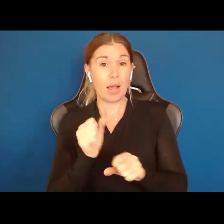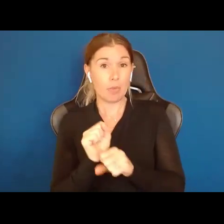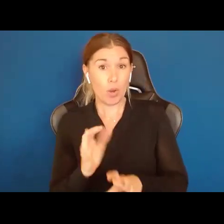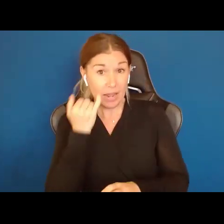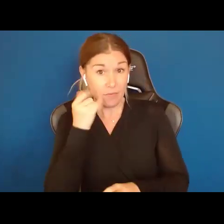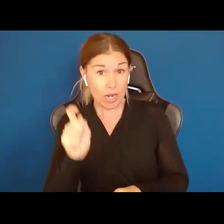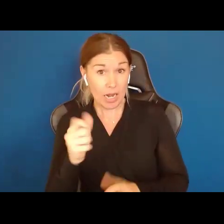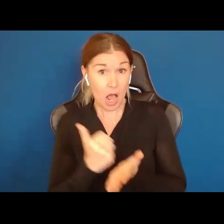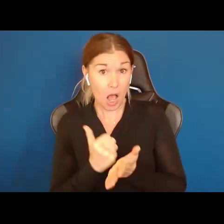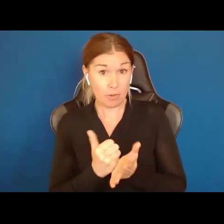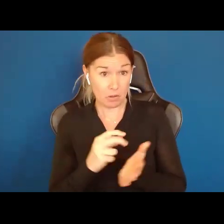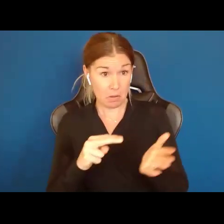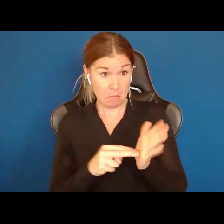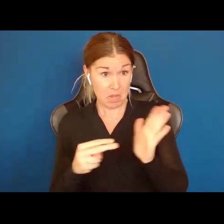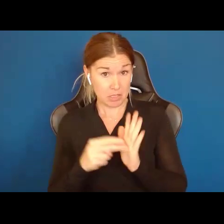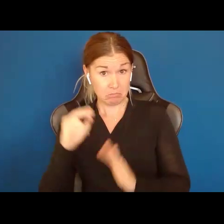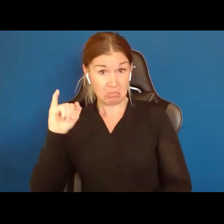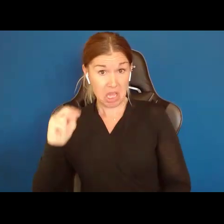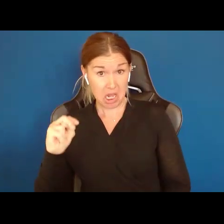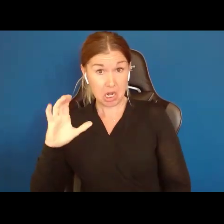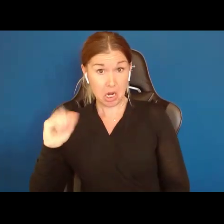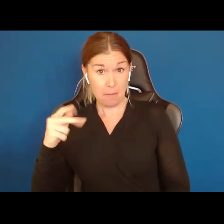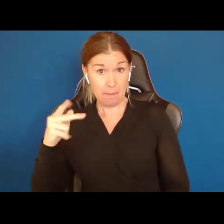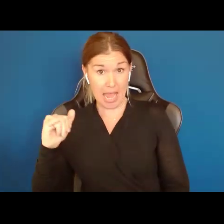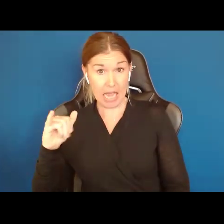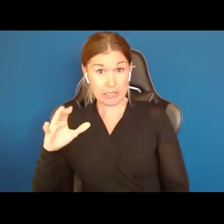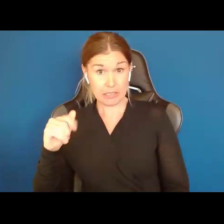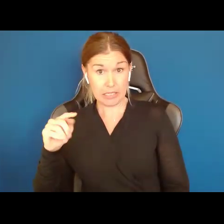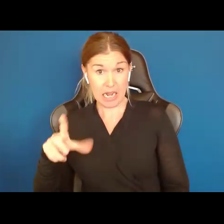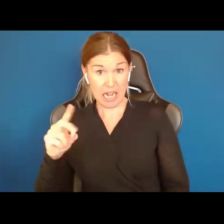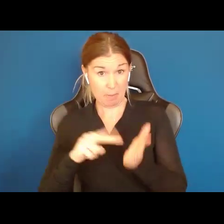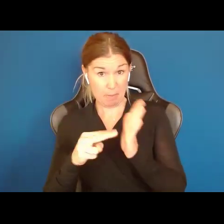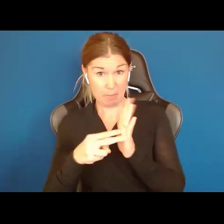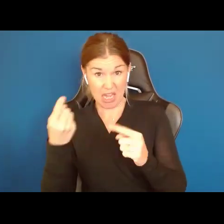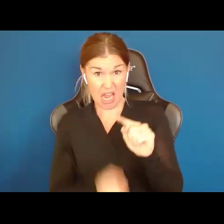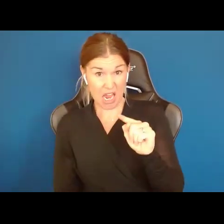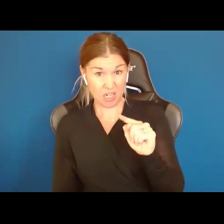are you incapacitated? That better not be a yes. Because that would mean we are all incapacitated,